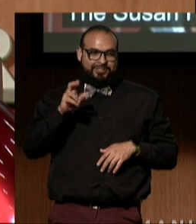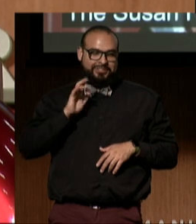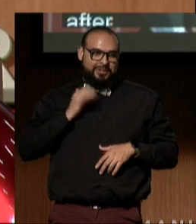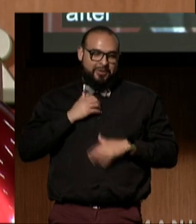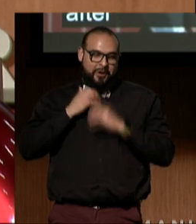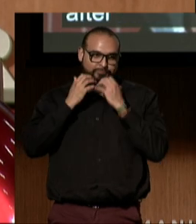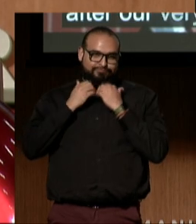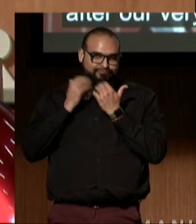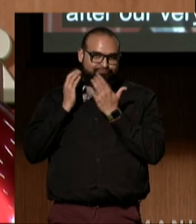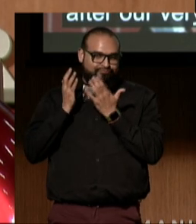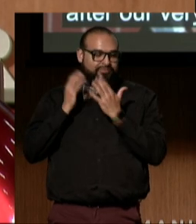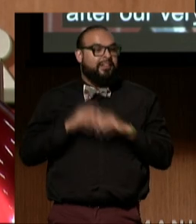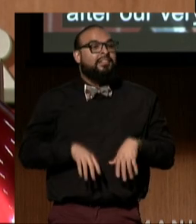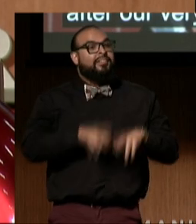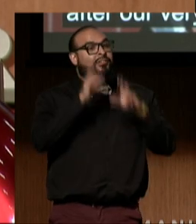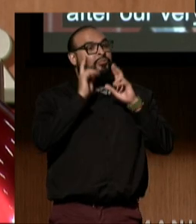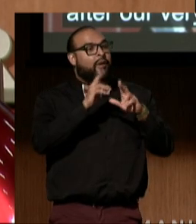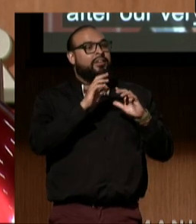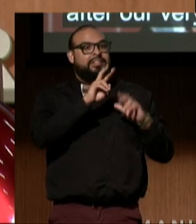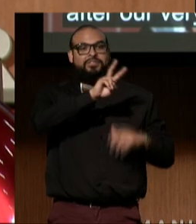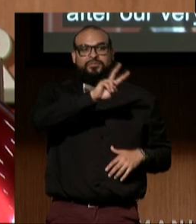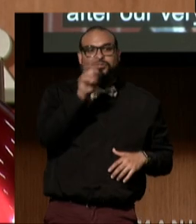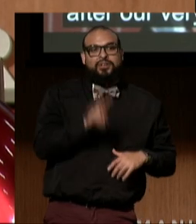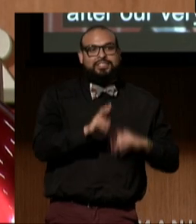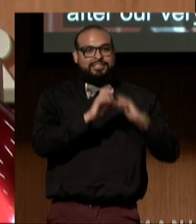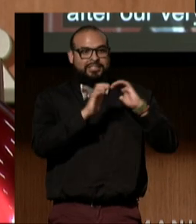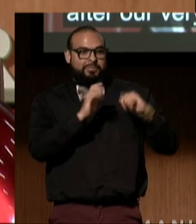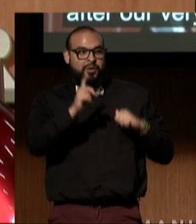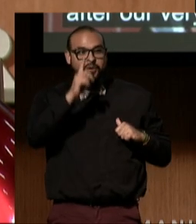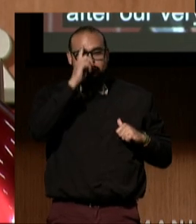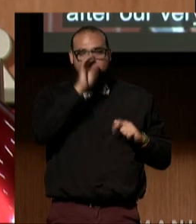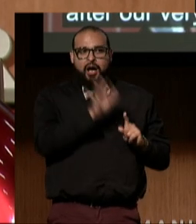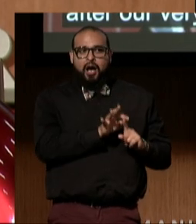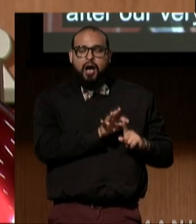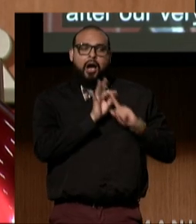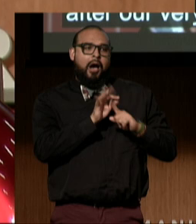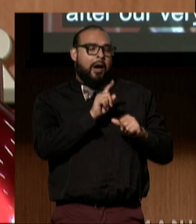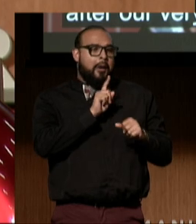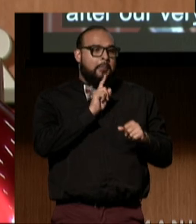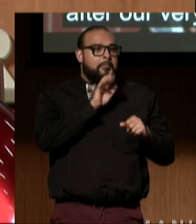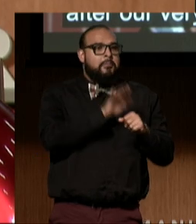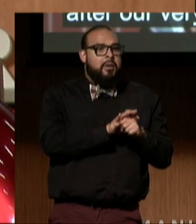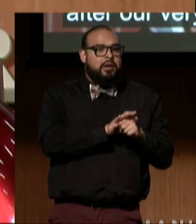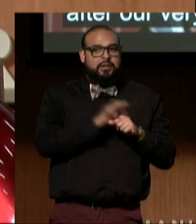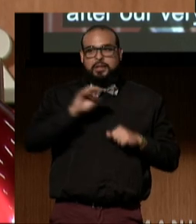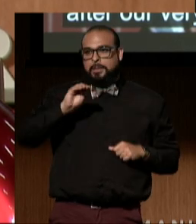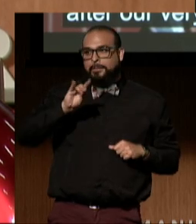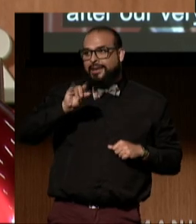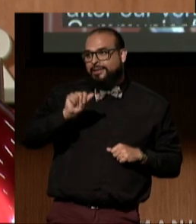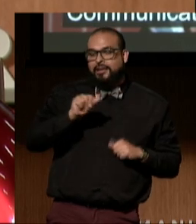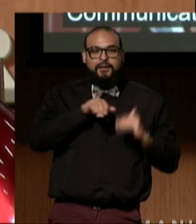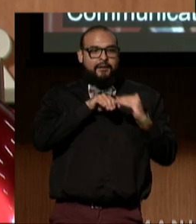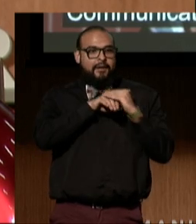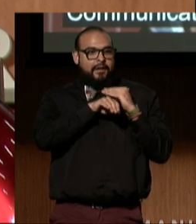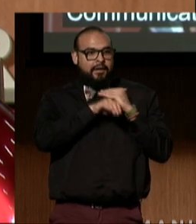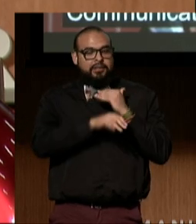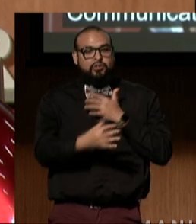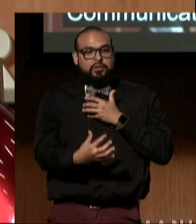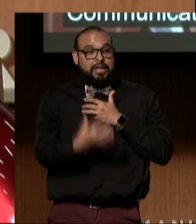honors Verizon Communications for its exceptional commitment to media accessibility and inclusion.